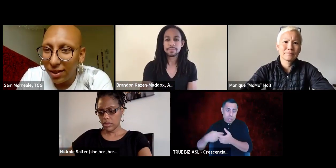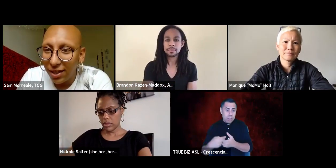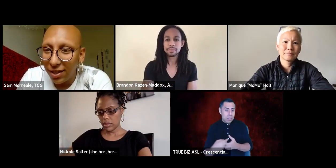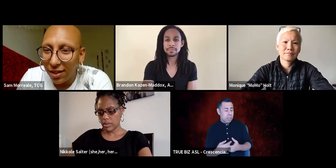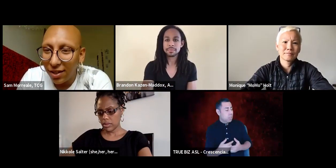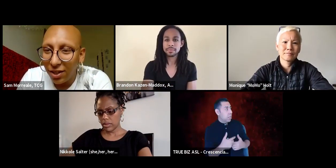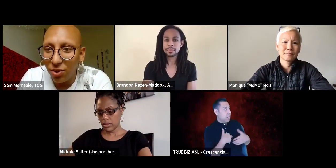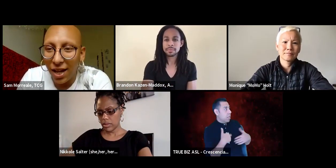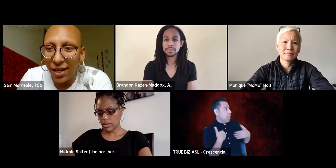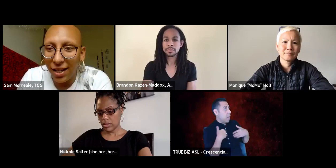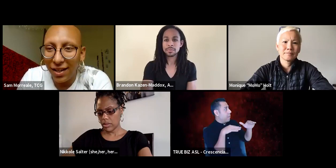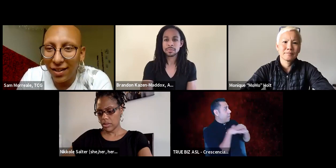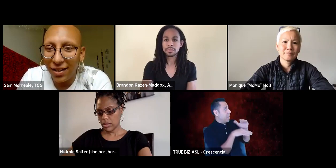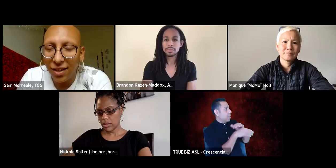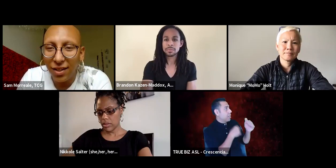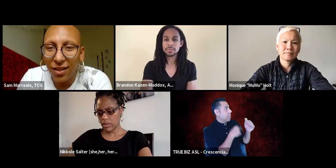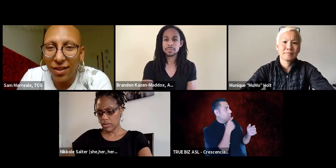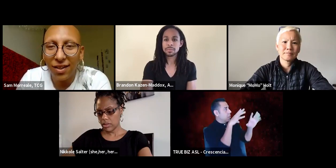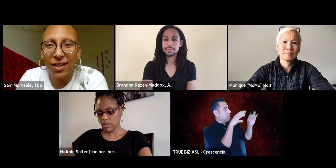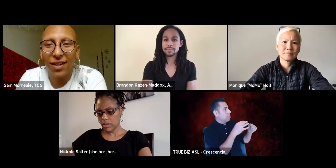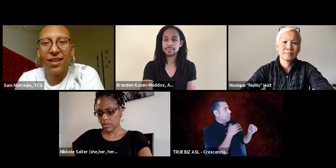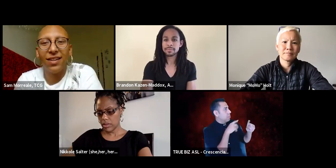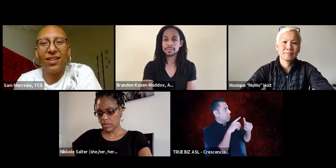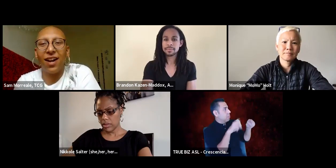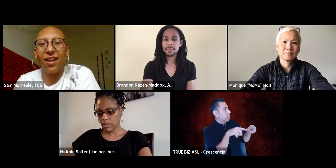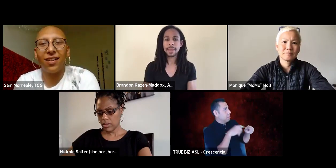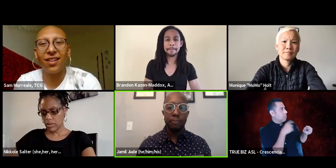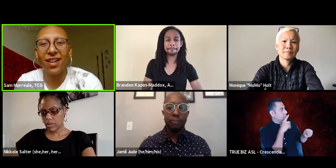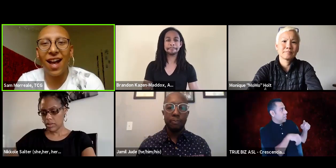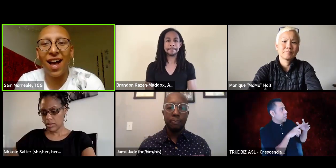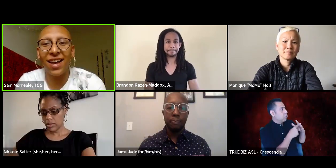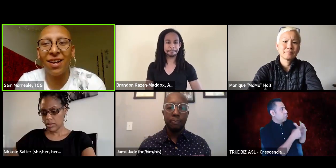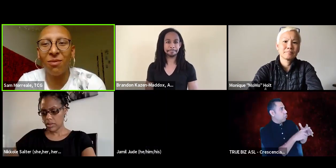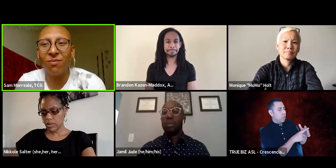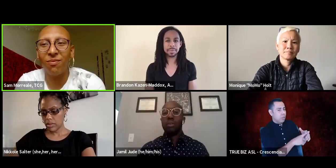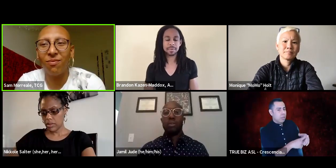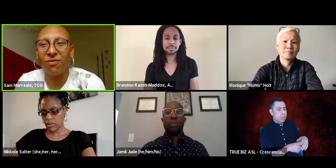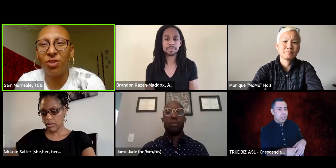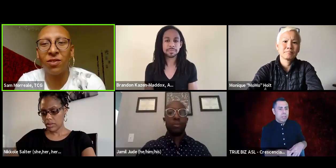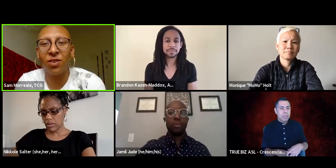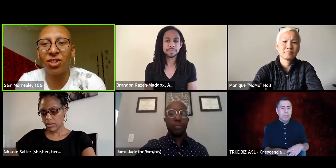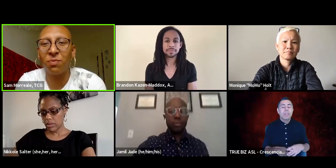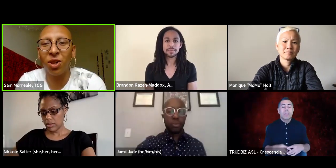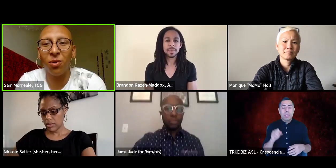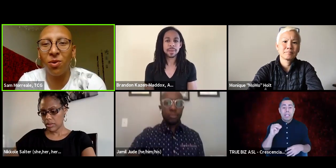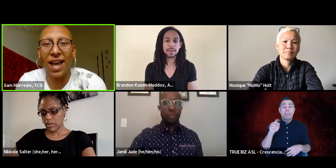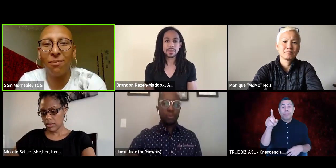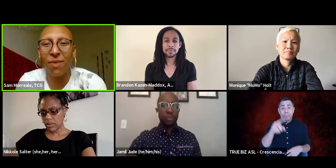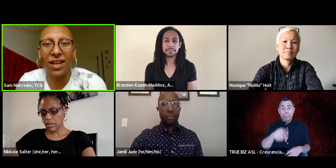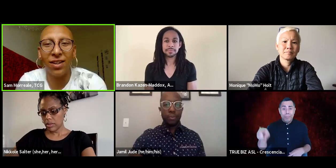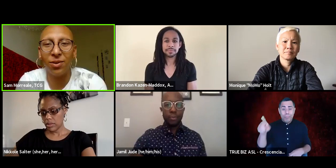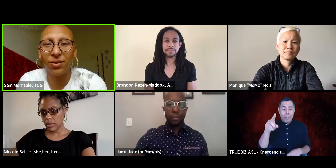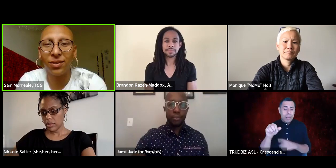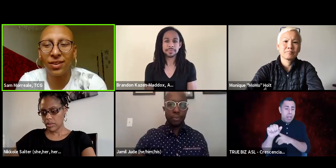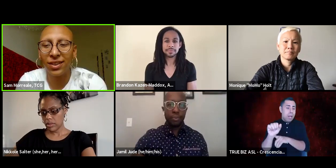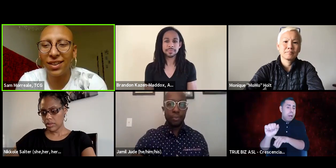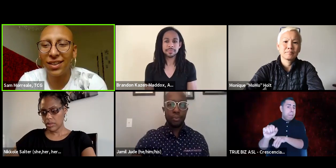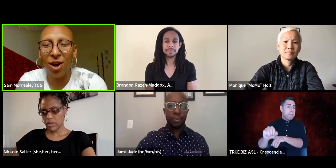It says I can't start because you've stopped. Y'all, I am, first of all, just blown away by you,